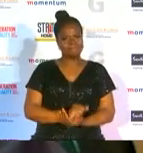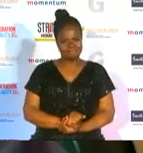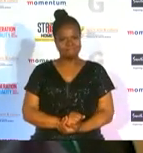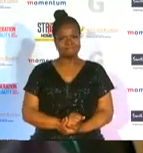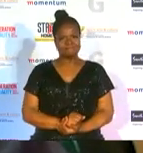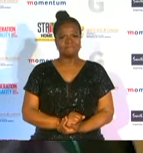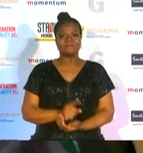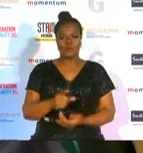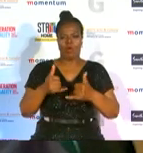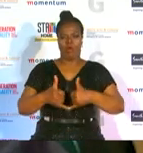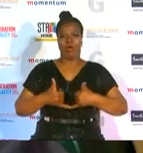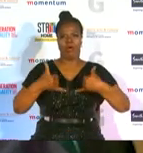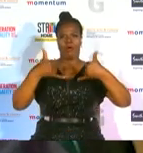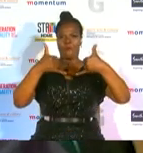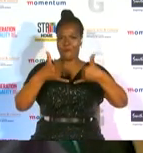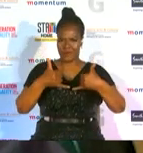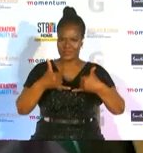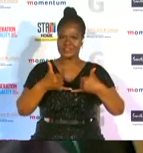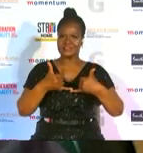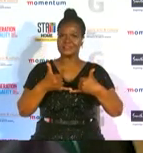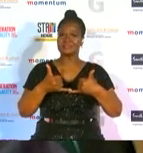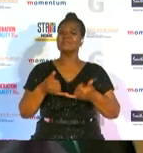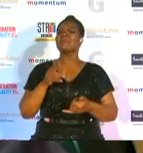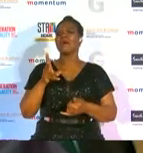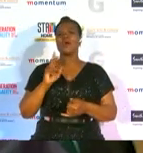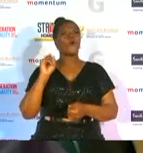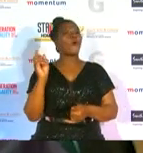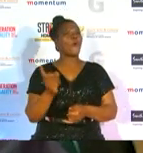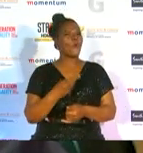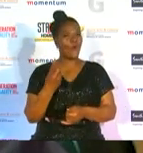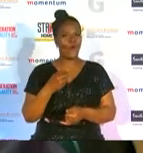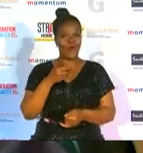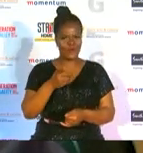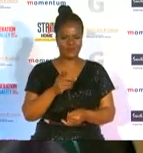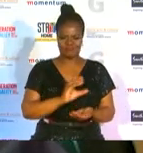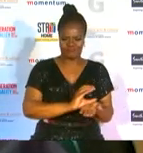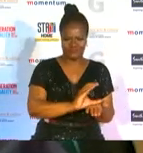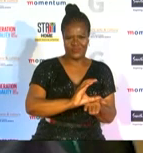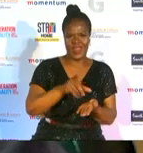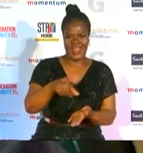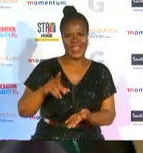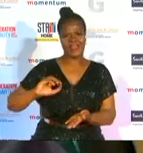to the awards and to all others who are investing in women's sport we